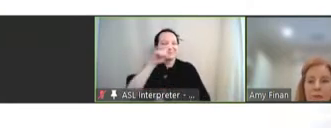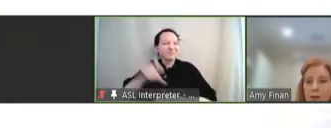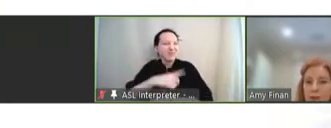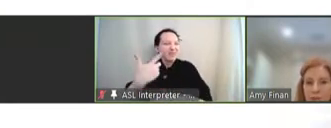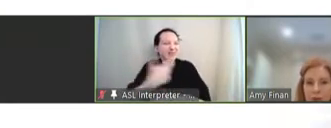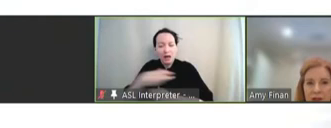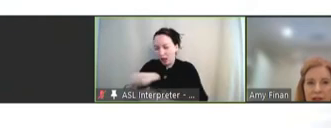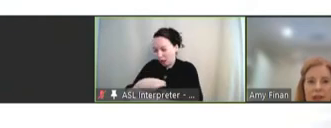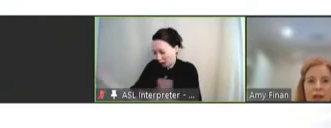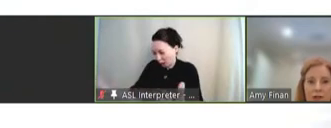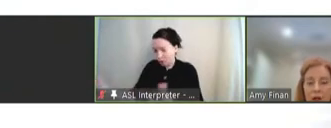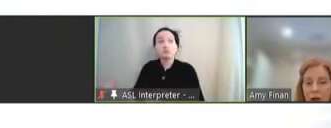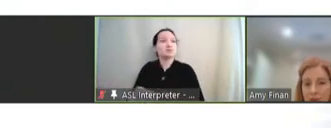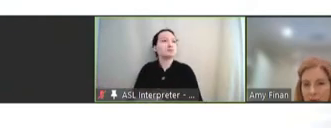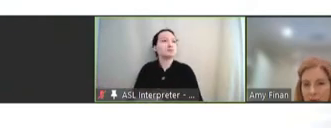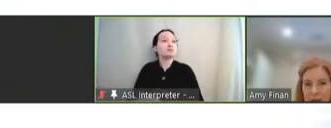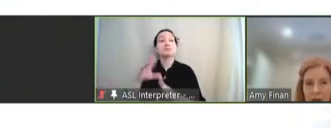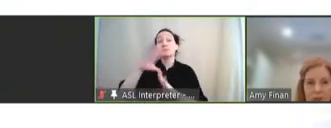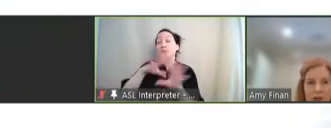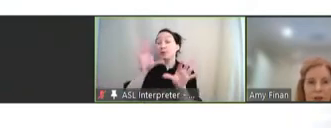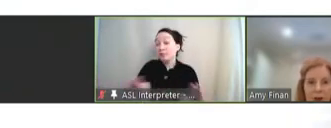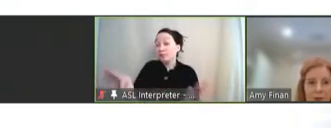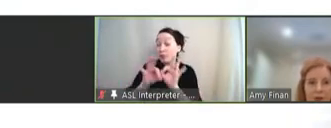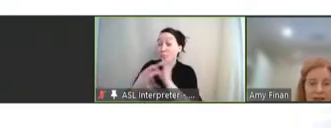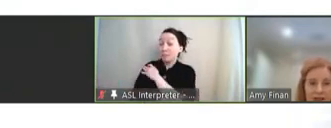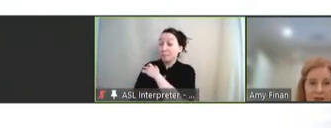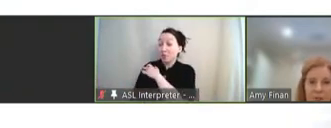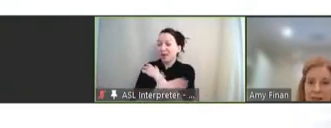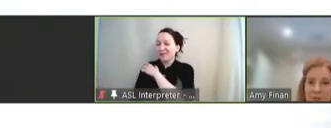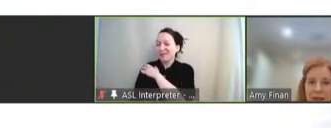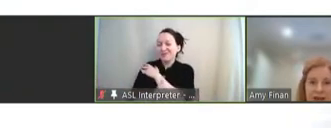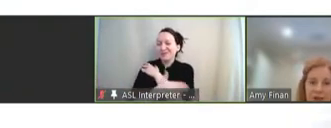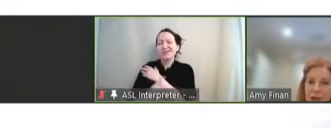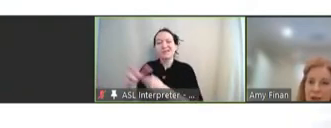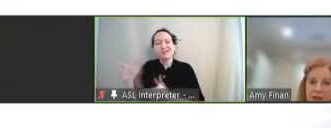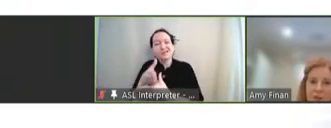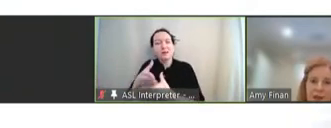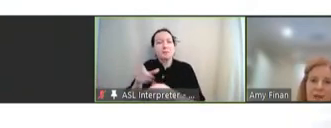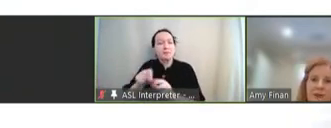Most importantly, low and middle-income country representatives must be active participants in